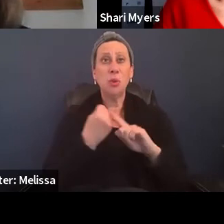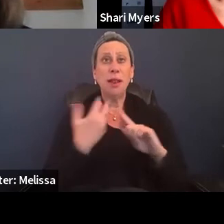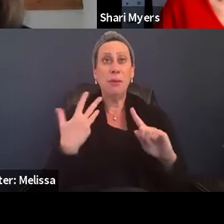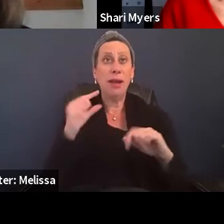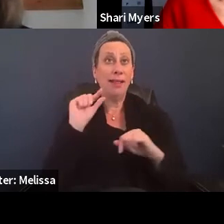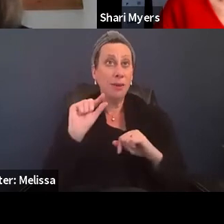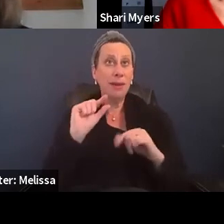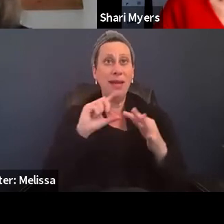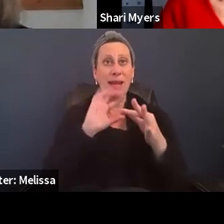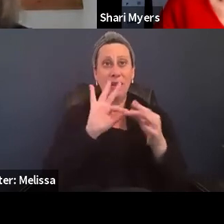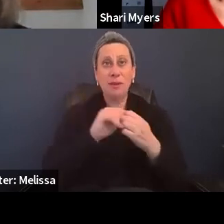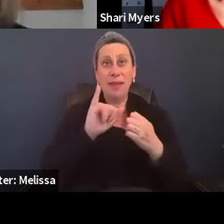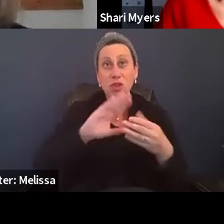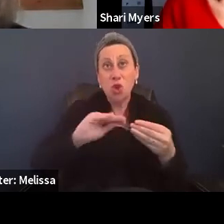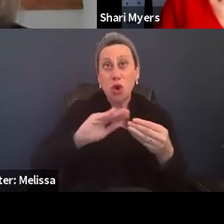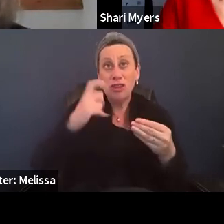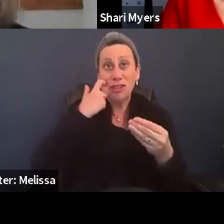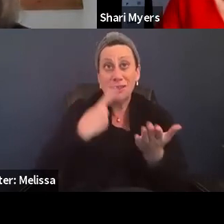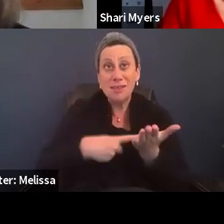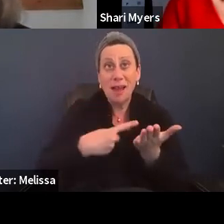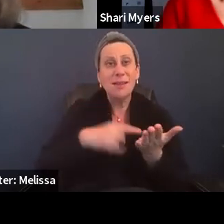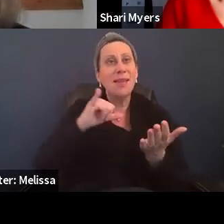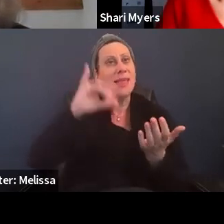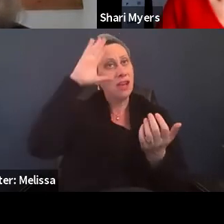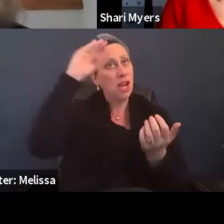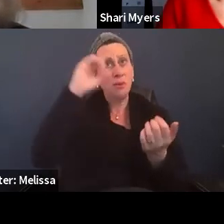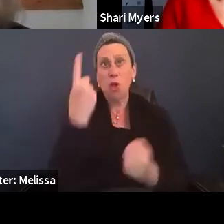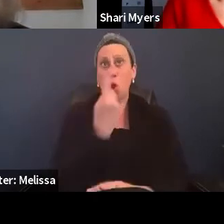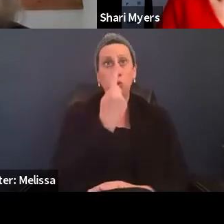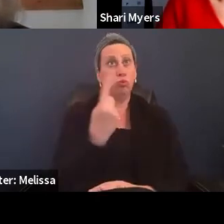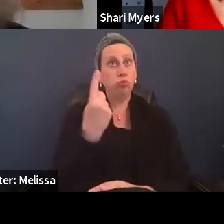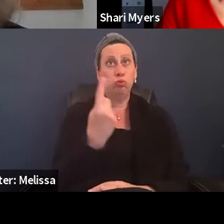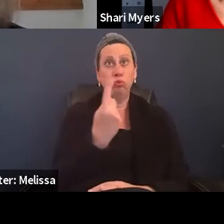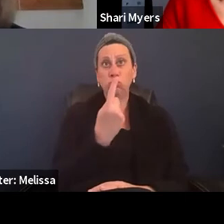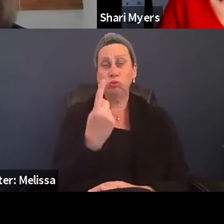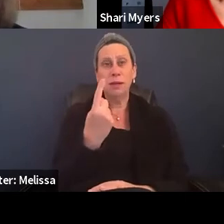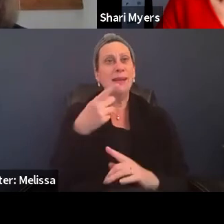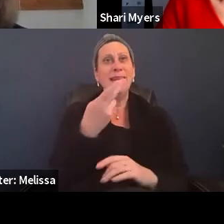Mary was talking about this gentleman was all by himself and he would sit in the lobby